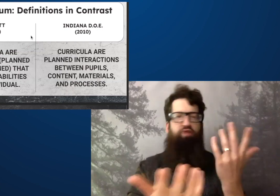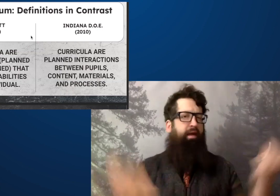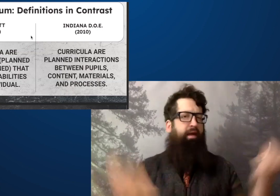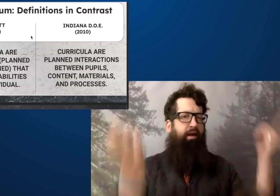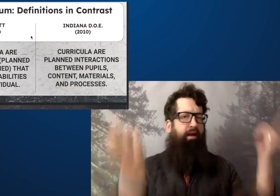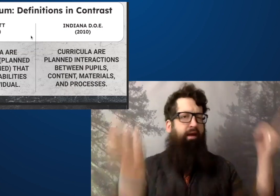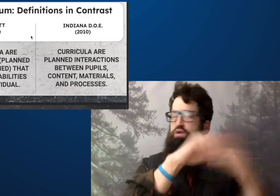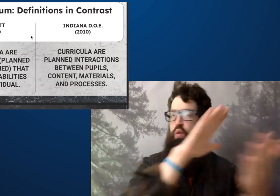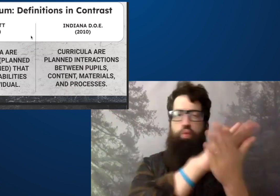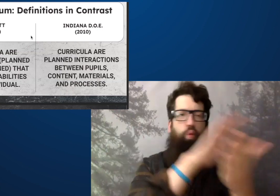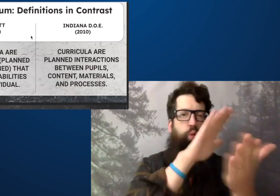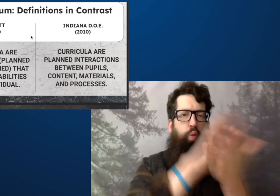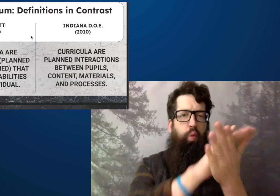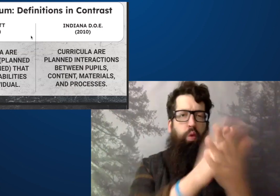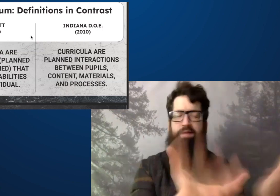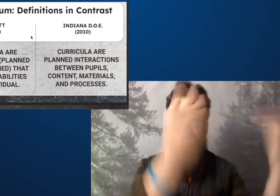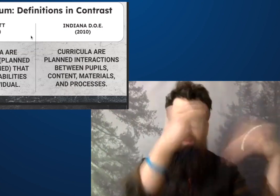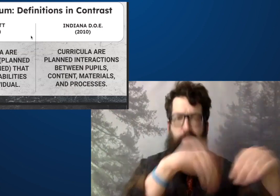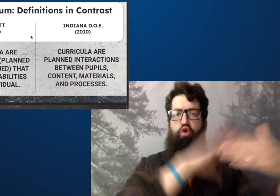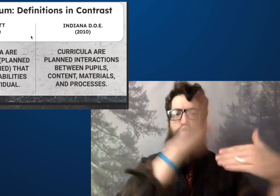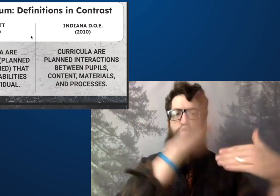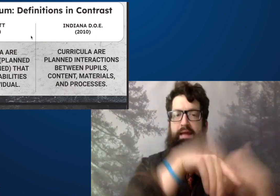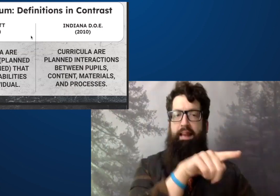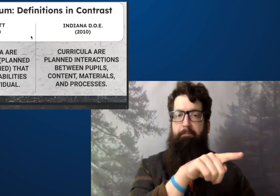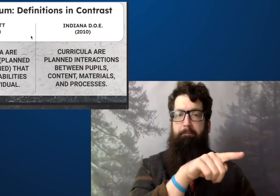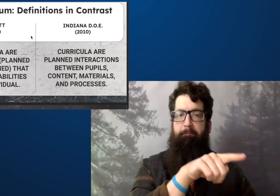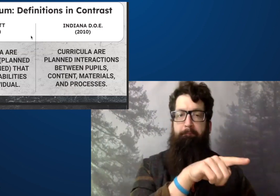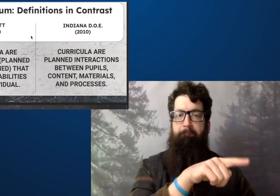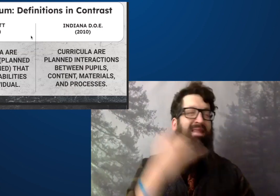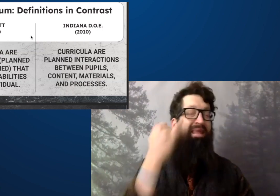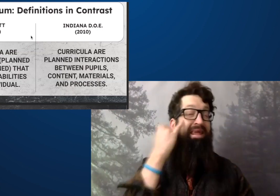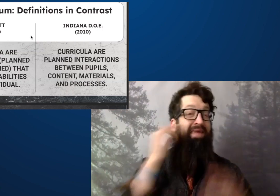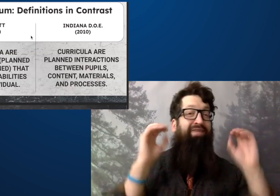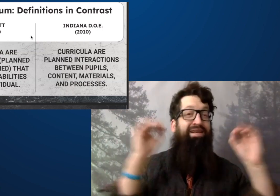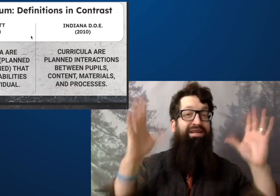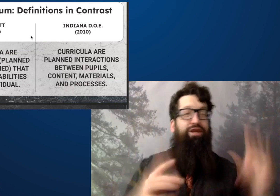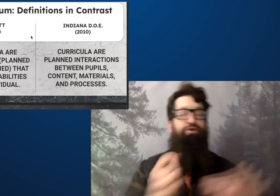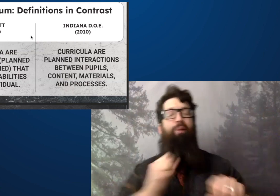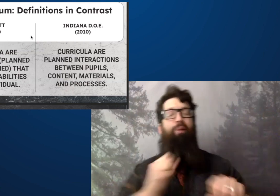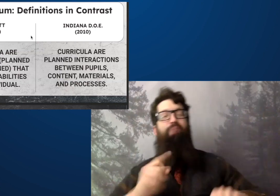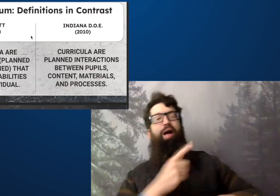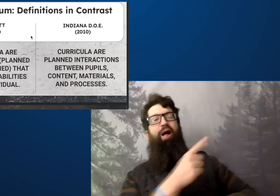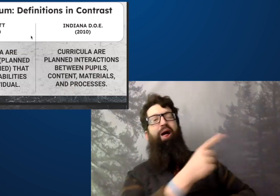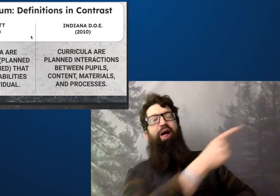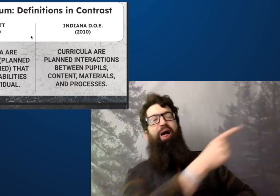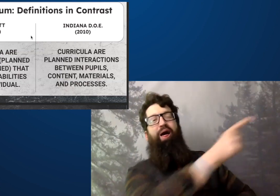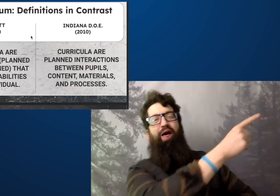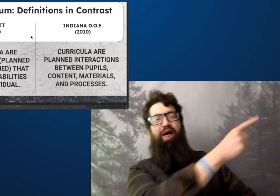unplanned experiences that happen within the school curriculum.